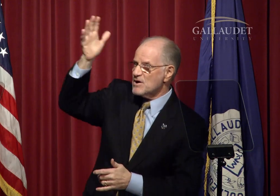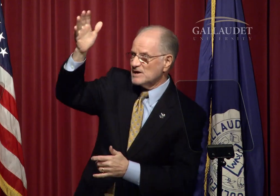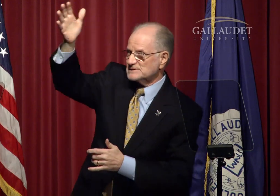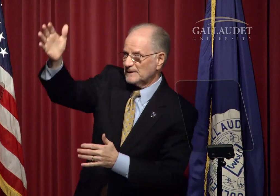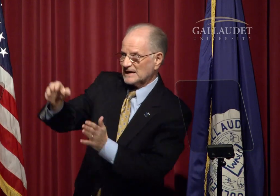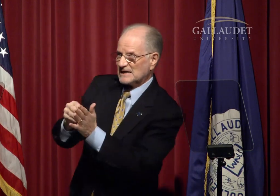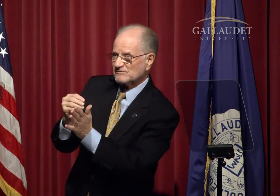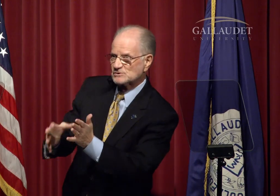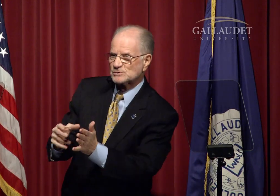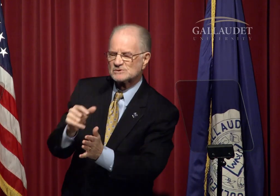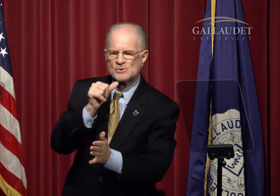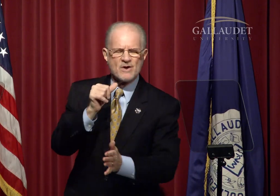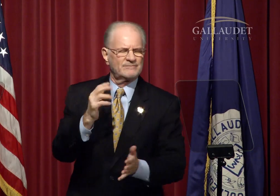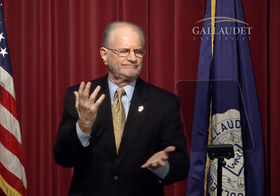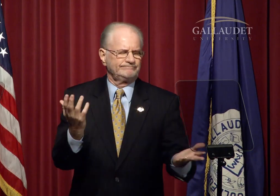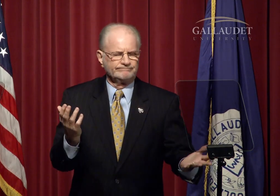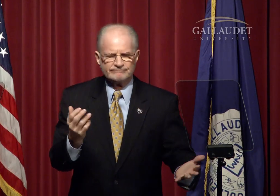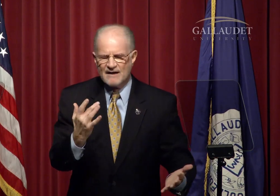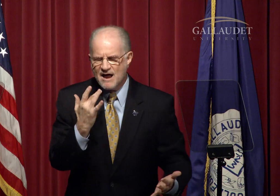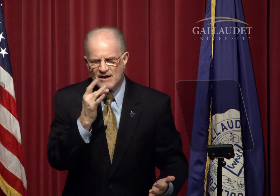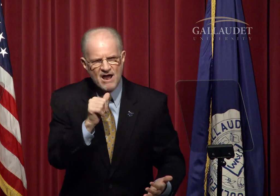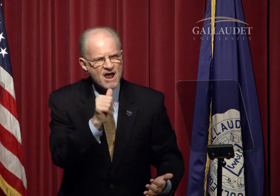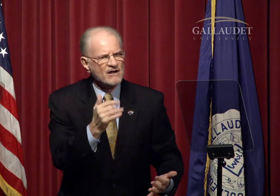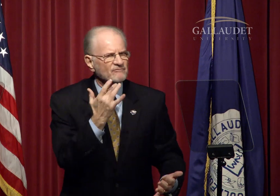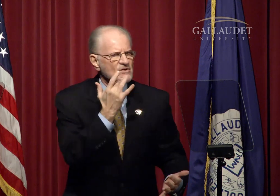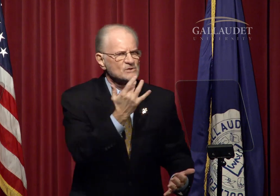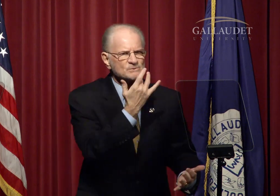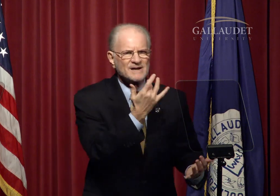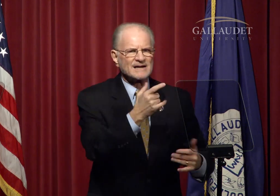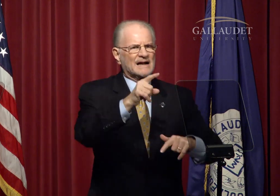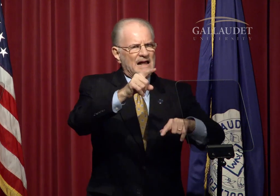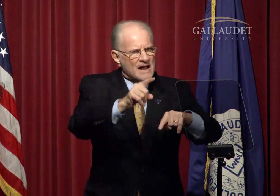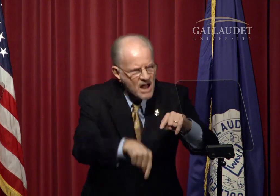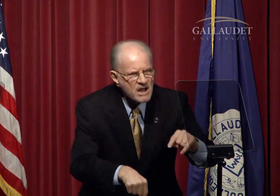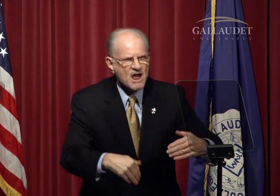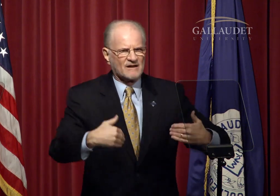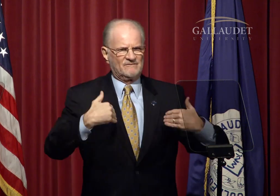And now, for prospective students who unfortunately